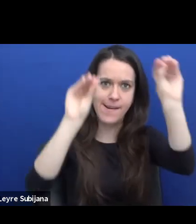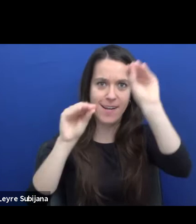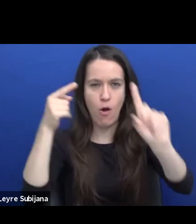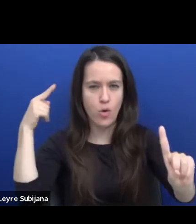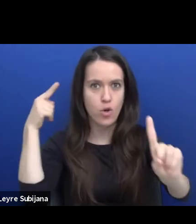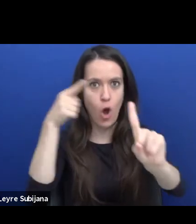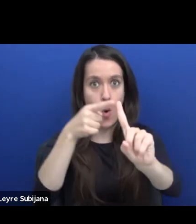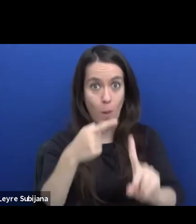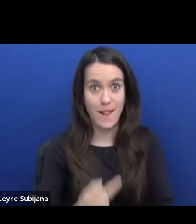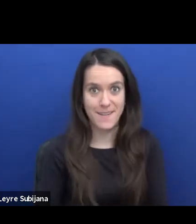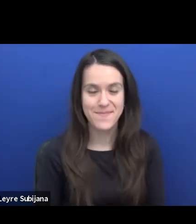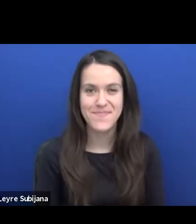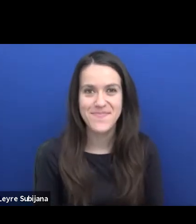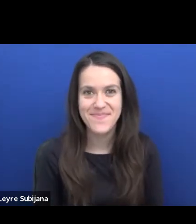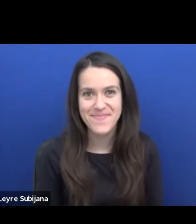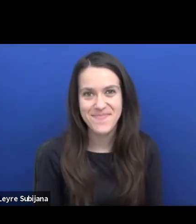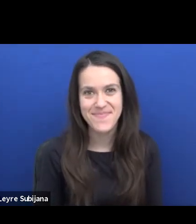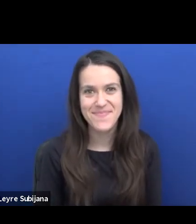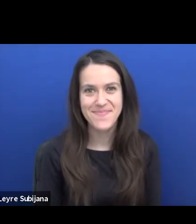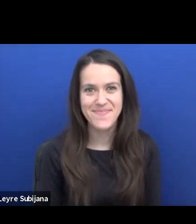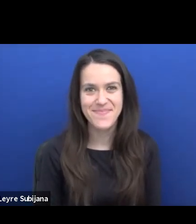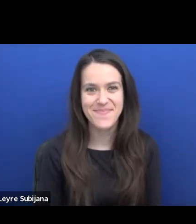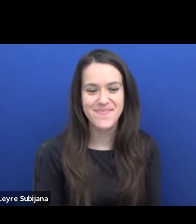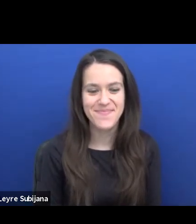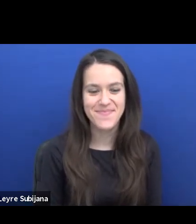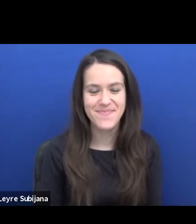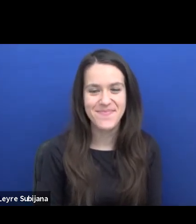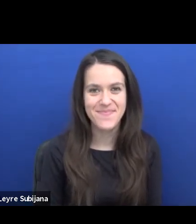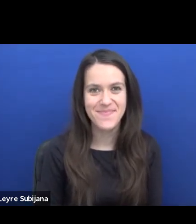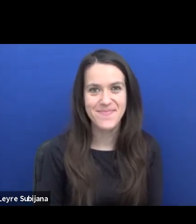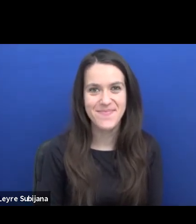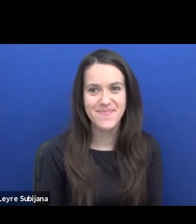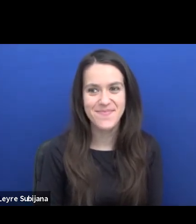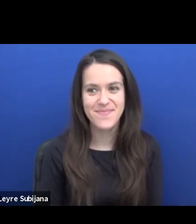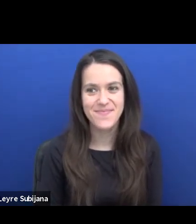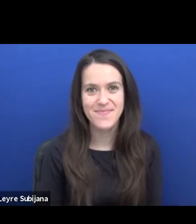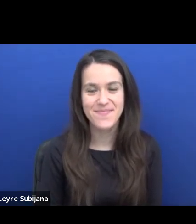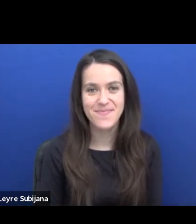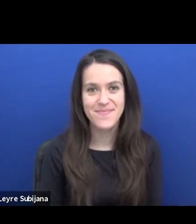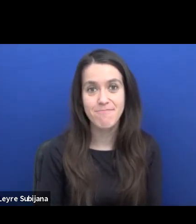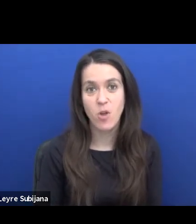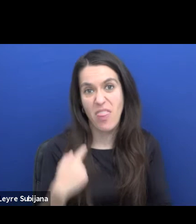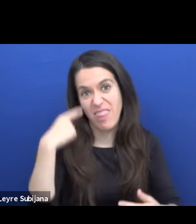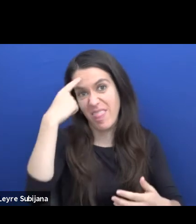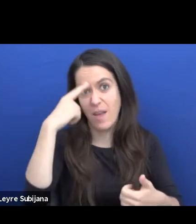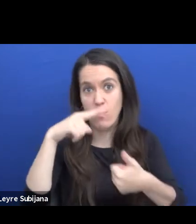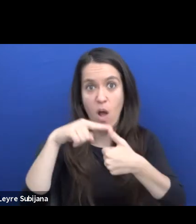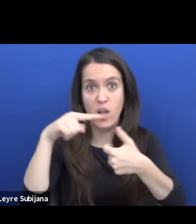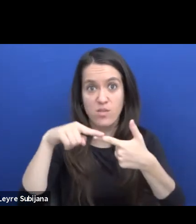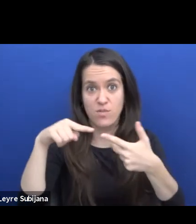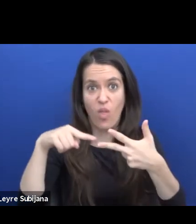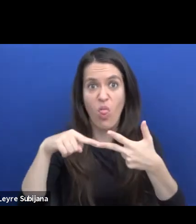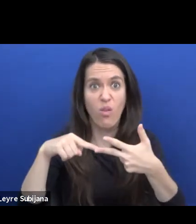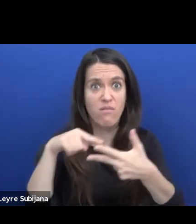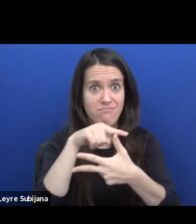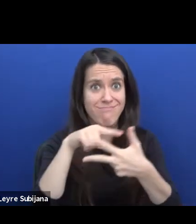And yeah, those are three major things to consider if you want to make a new format,